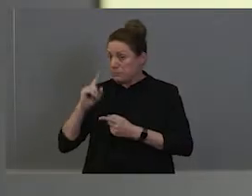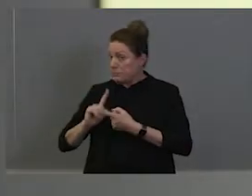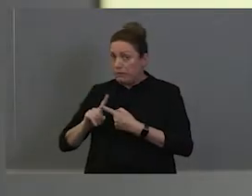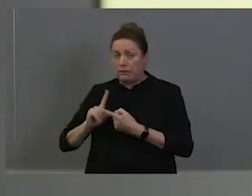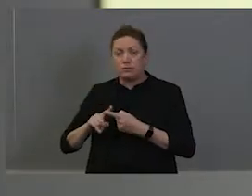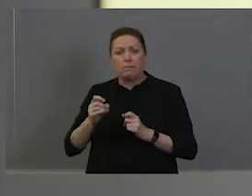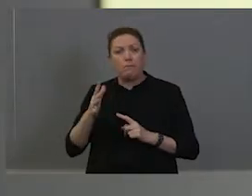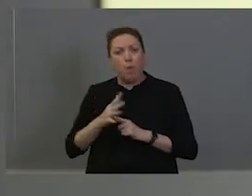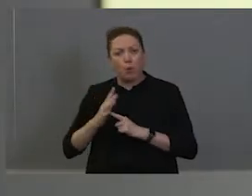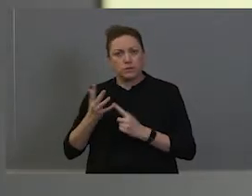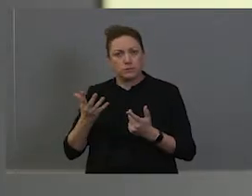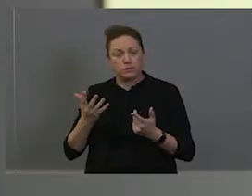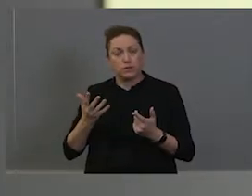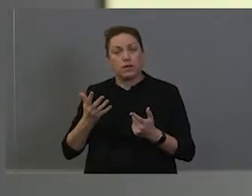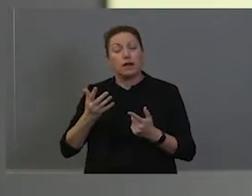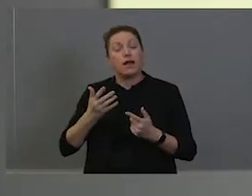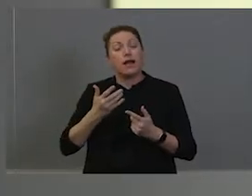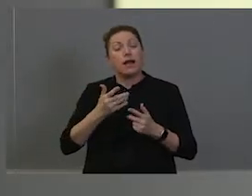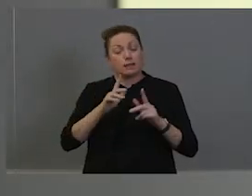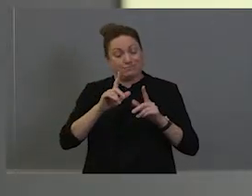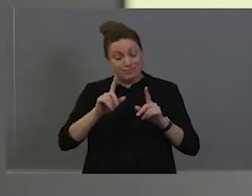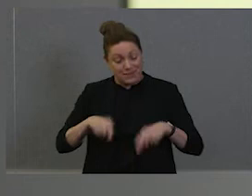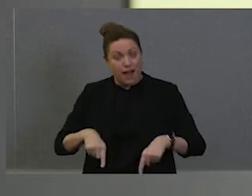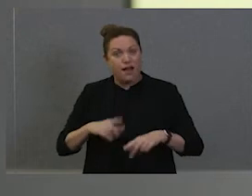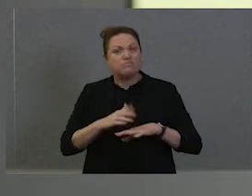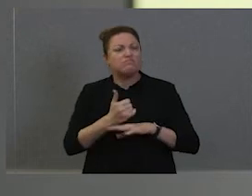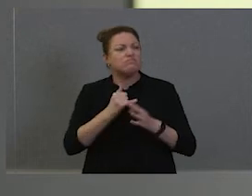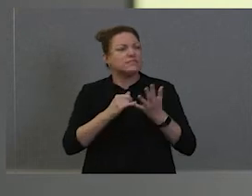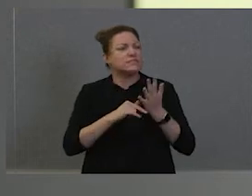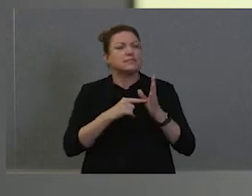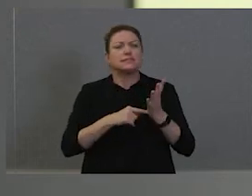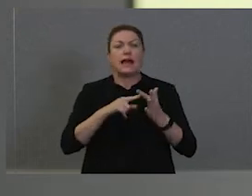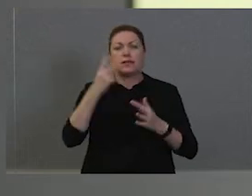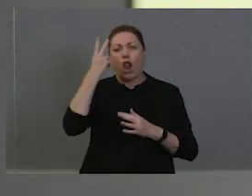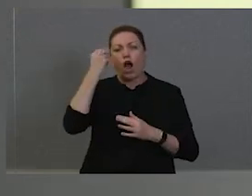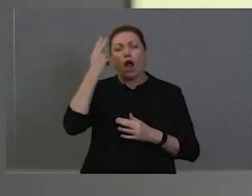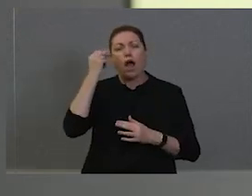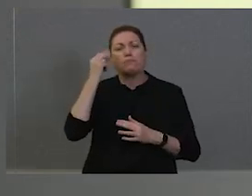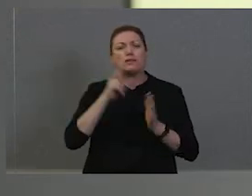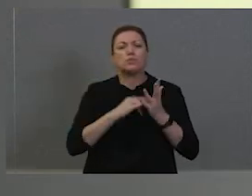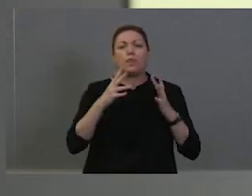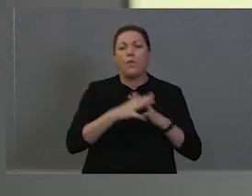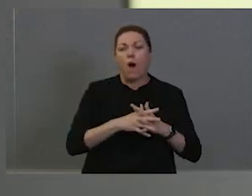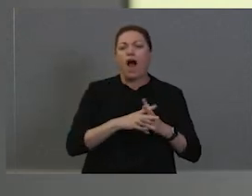course at the State Library of New South Wales in the early 90s and then in around about 1995, the University